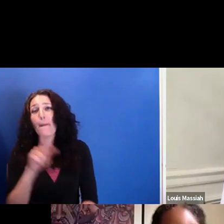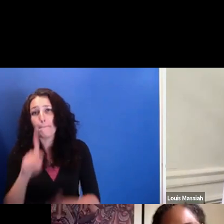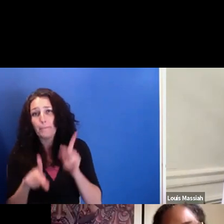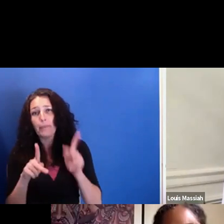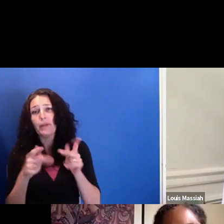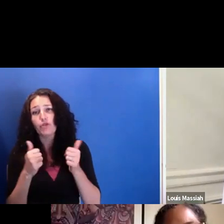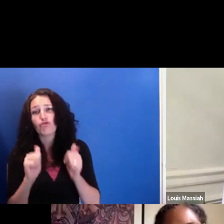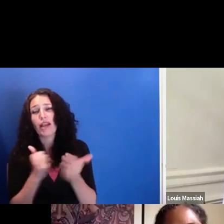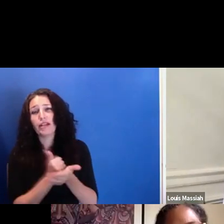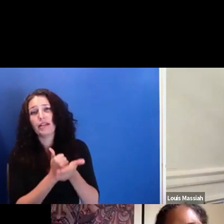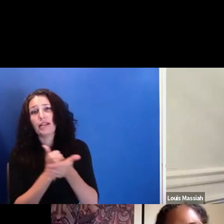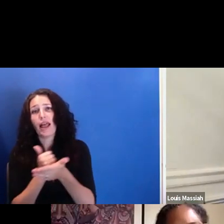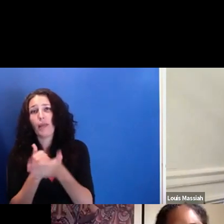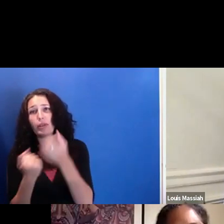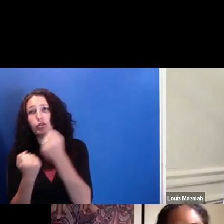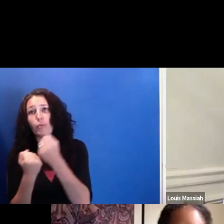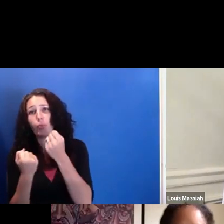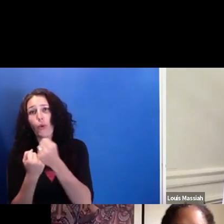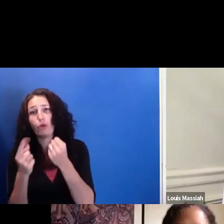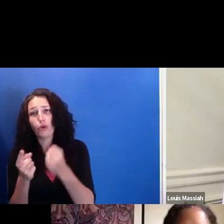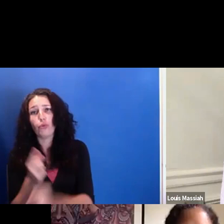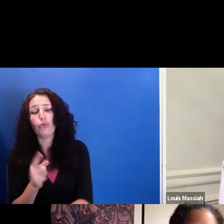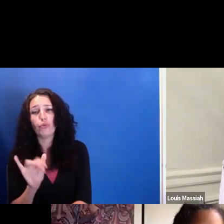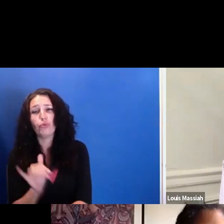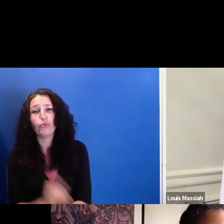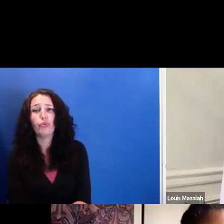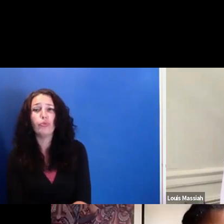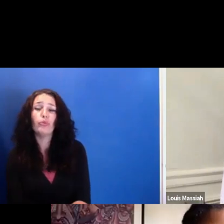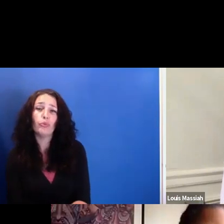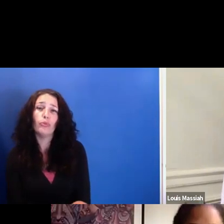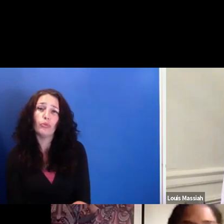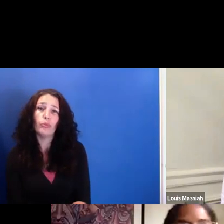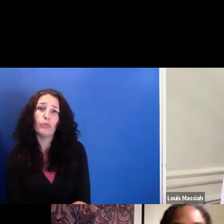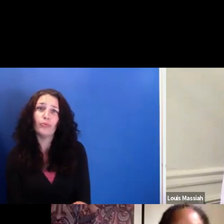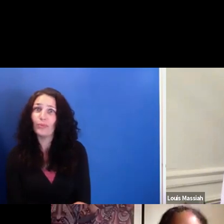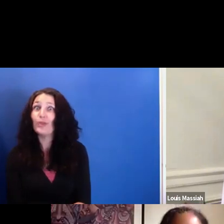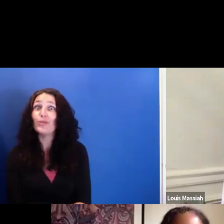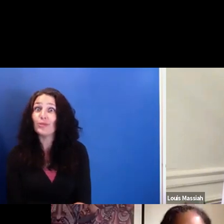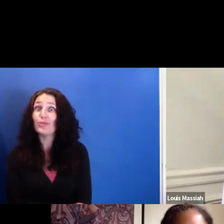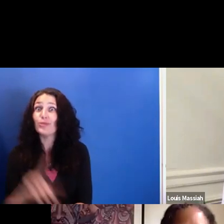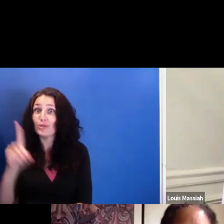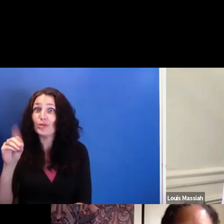to share your idea and to get it done. But do it. That's the bottom line. Do it. Start.